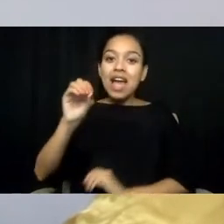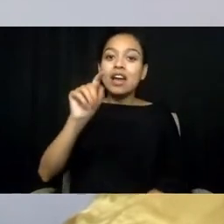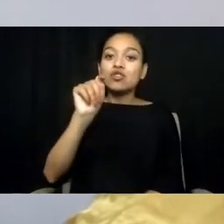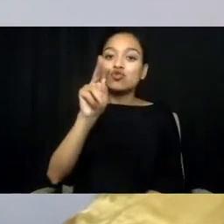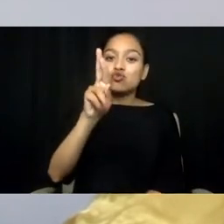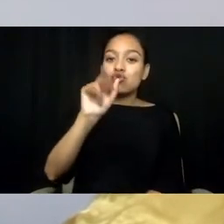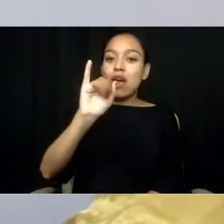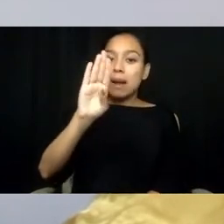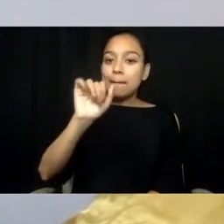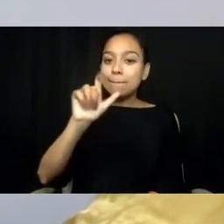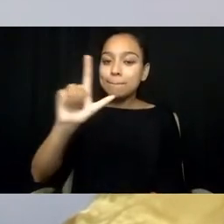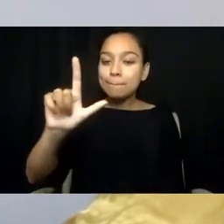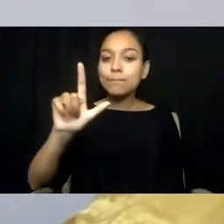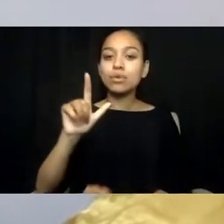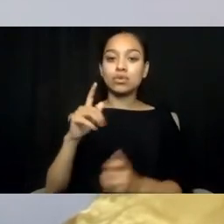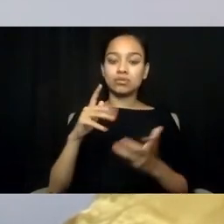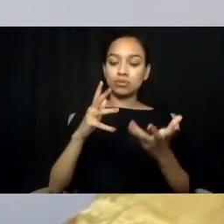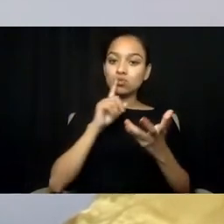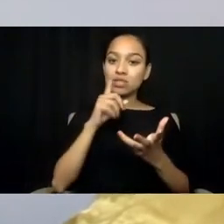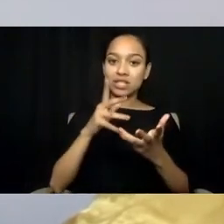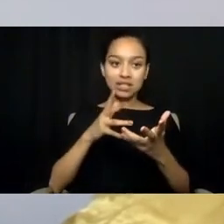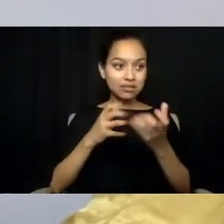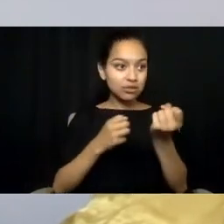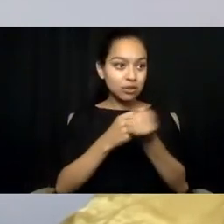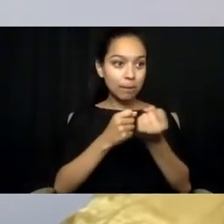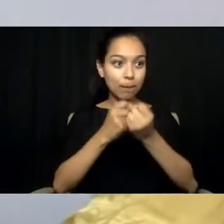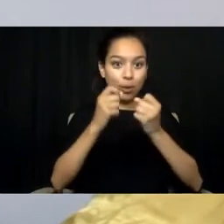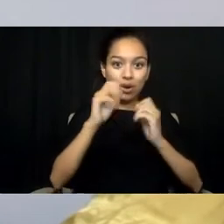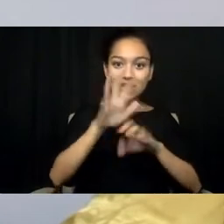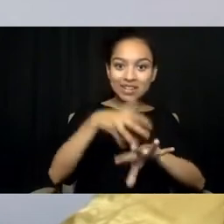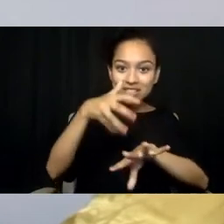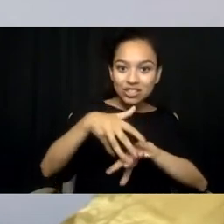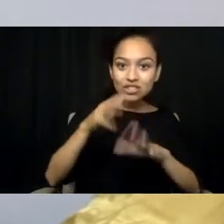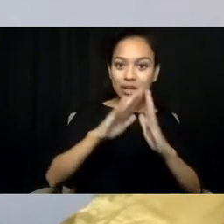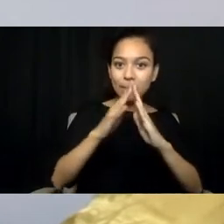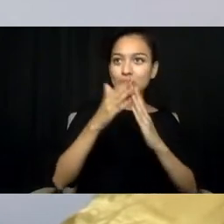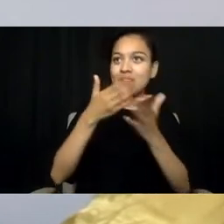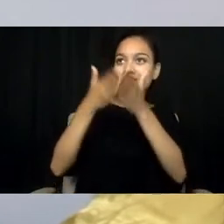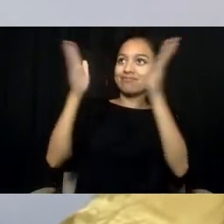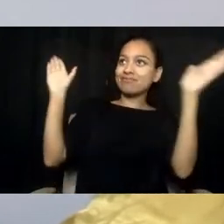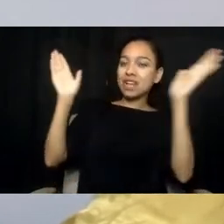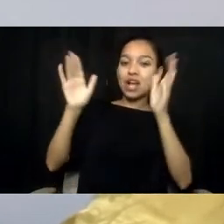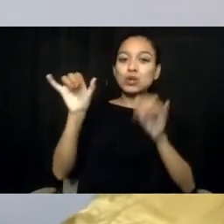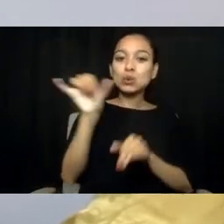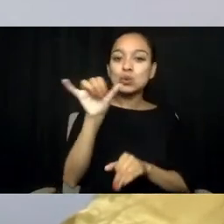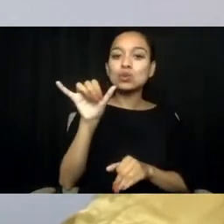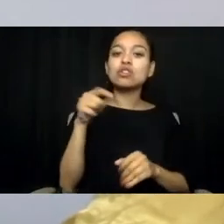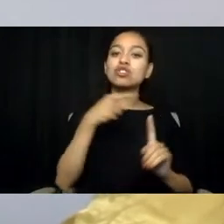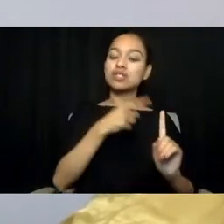for Indigenous communities and communities as a whole. She is the newly appointed director of the Suicide Prevention Resource Center